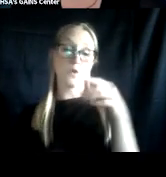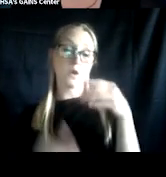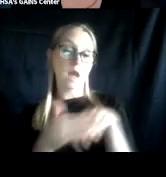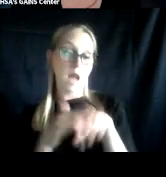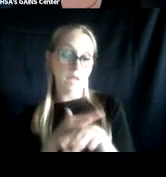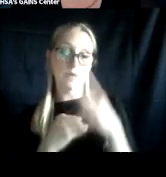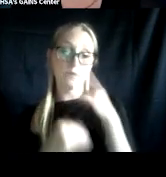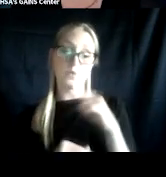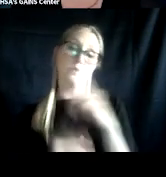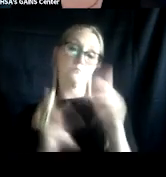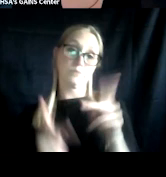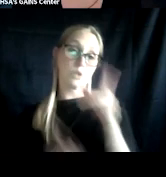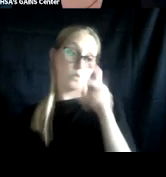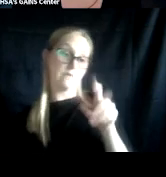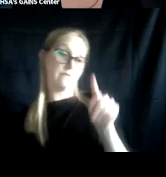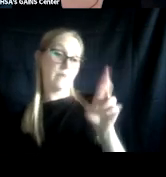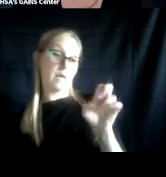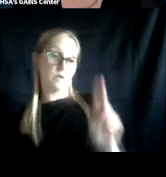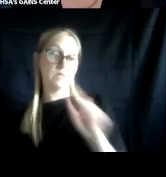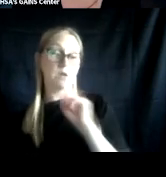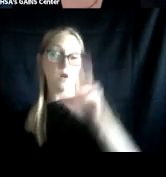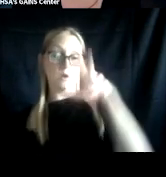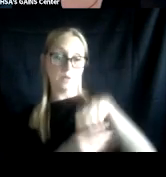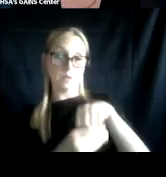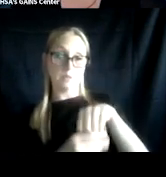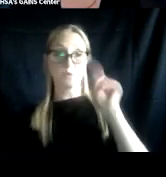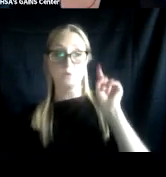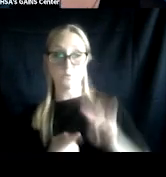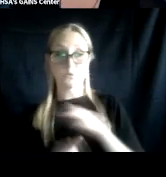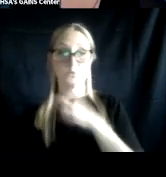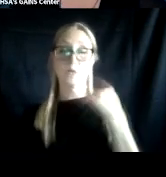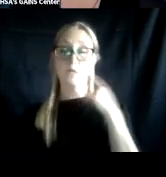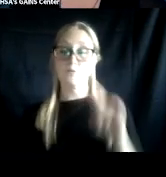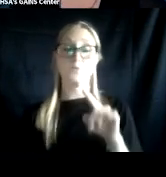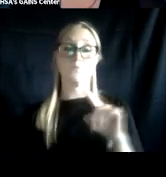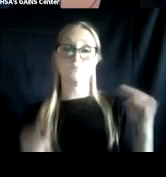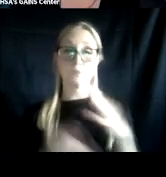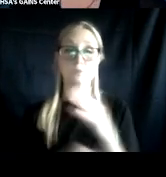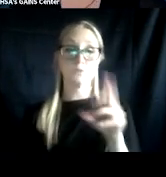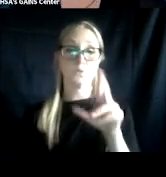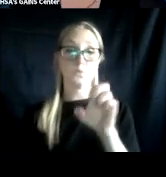and reducing their risk of recidivism and homelessness. He is also a clinical assistant professor